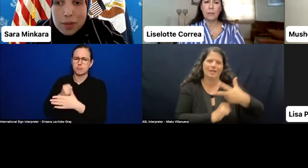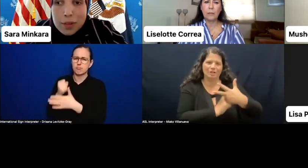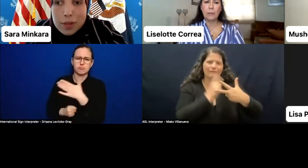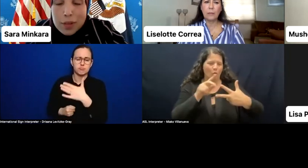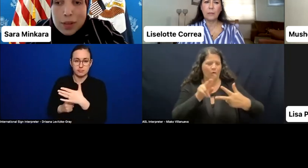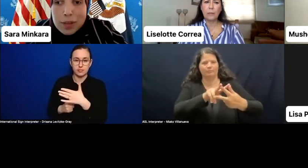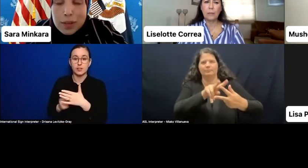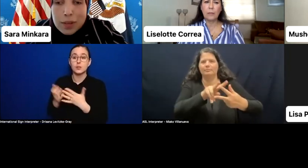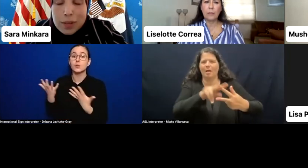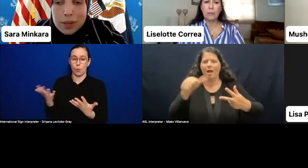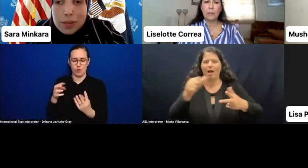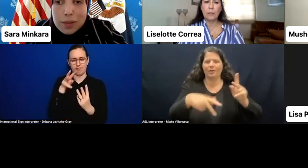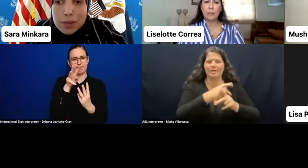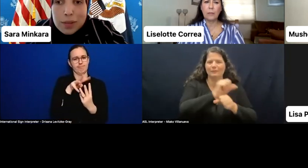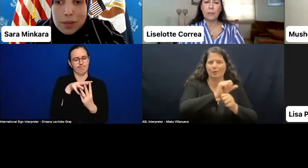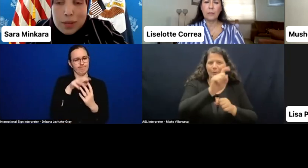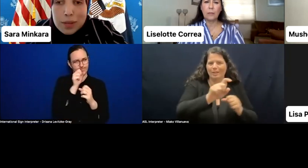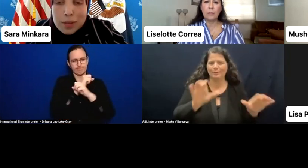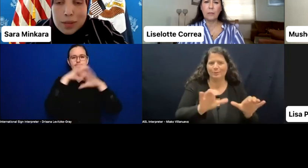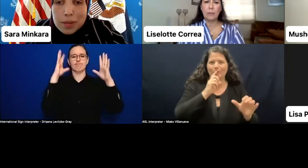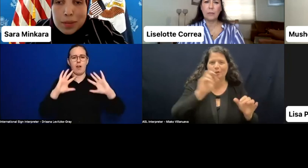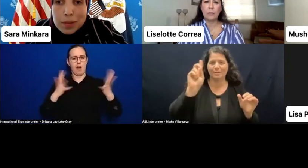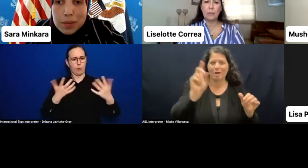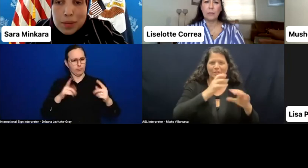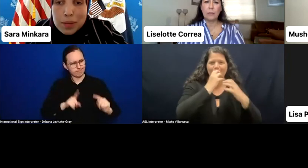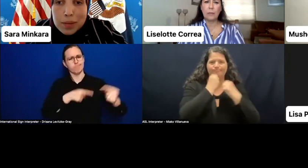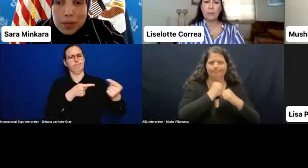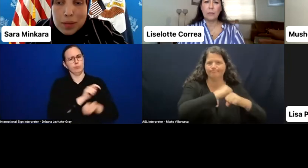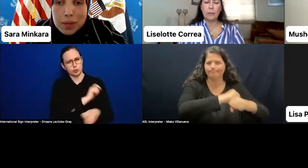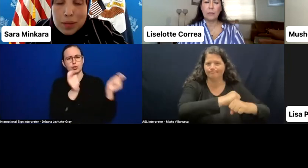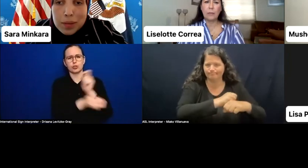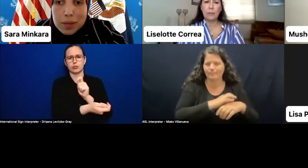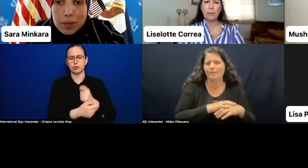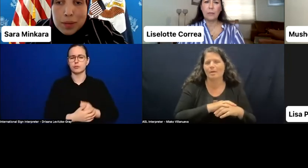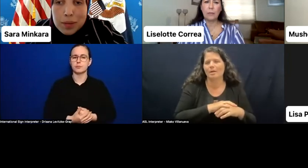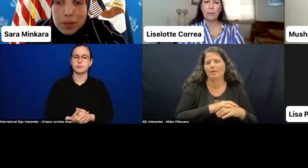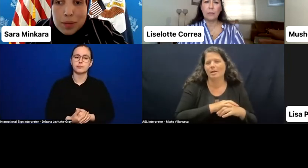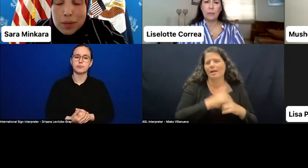I think by leaning into the inclusive democracy piece